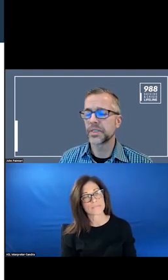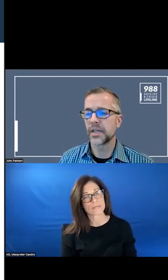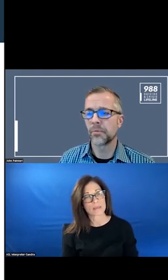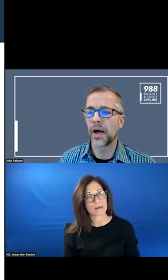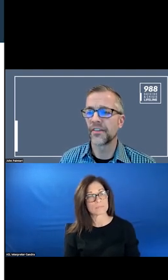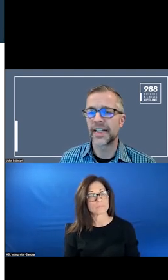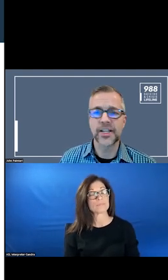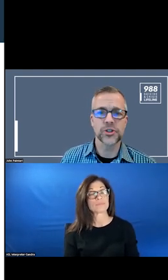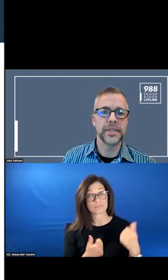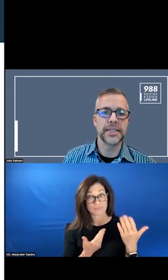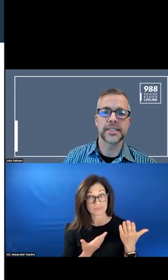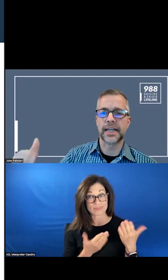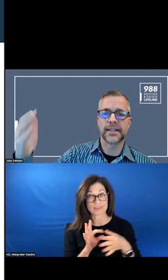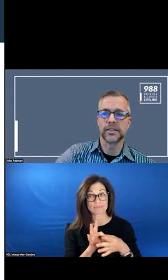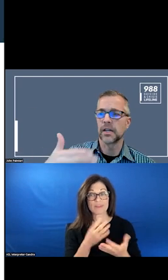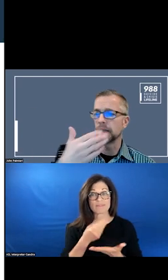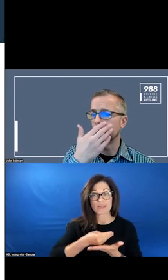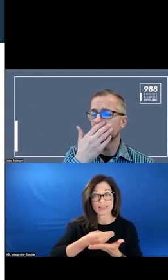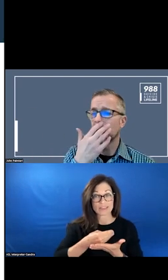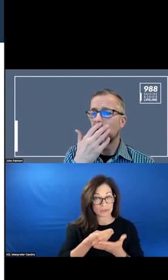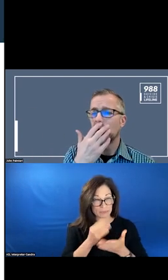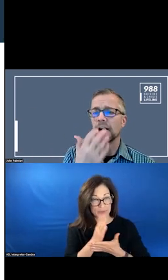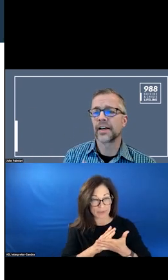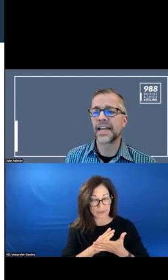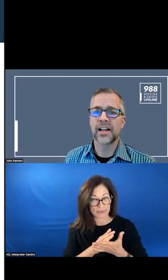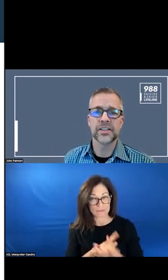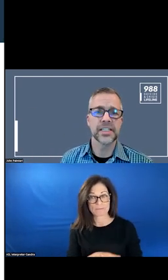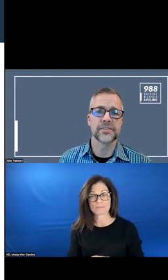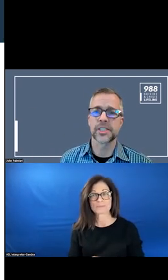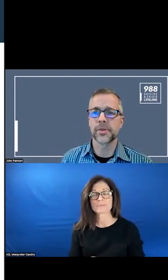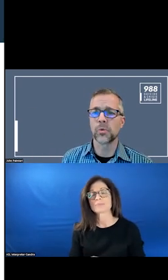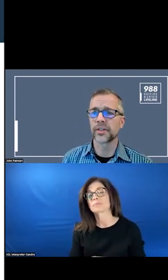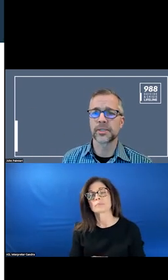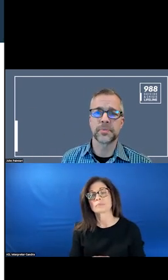THIS OFFICER ON THE FINANCIAL PIECE. AN ANALYSIS OF THE WORK THAT HAS